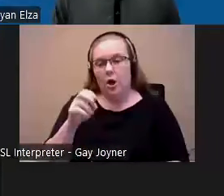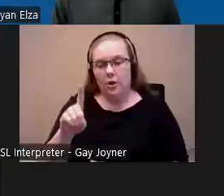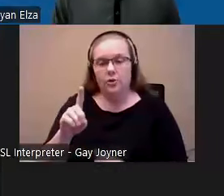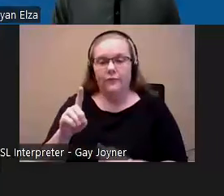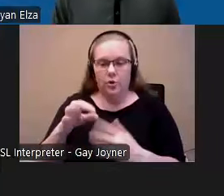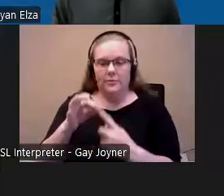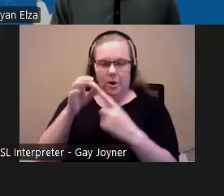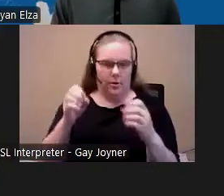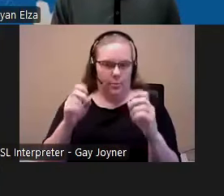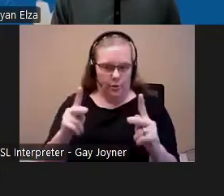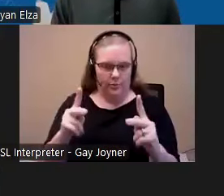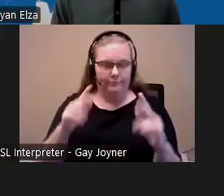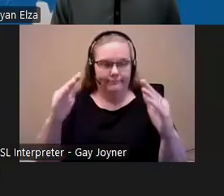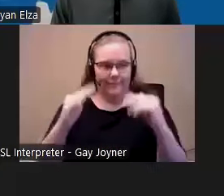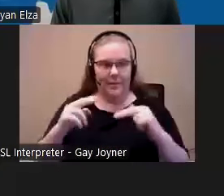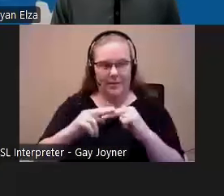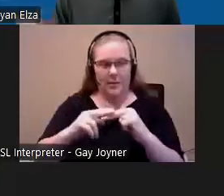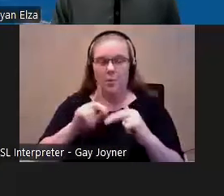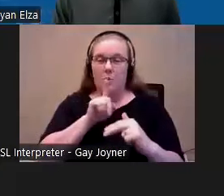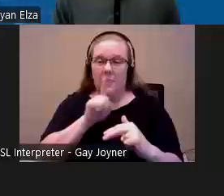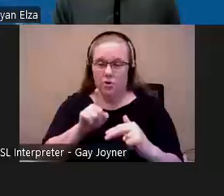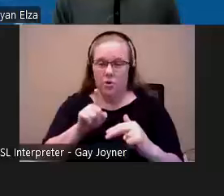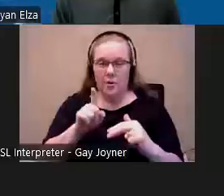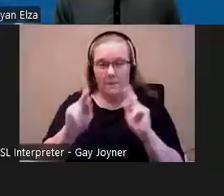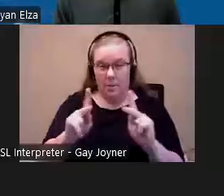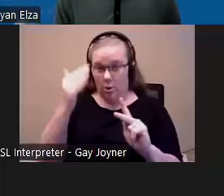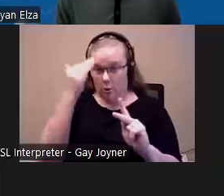Next slide. We also want to make sure folks are aware about her upcoming three-part housing